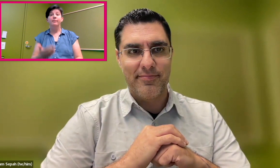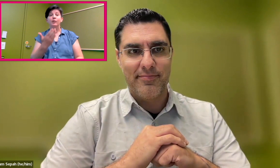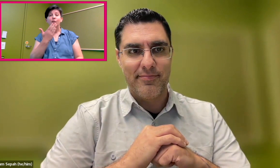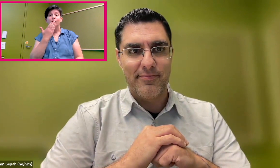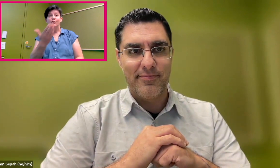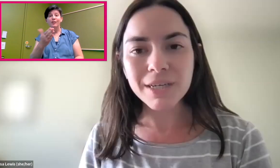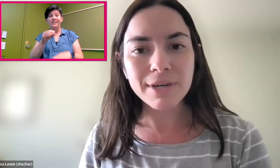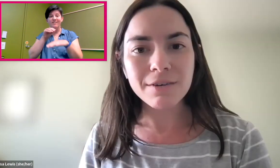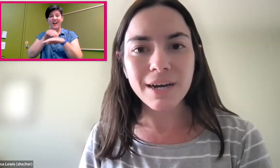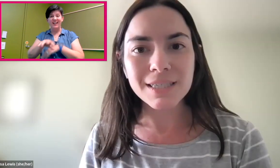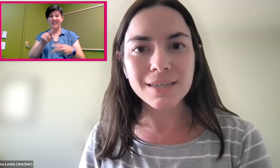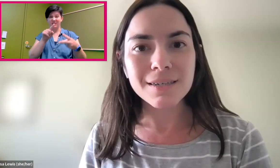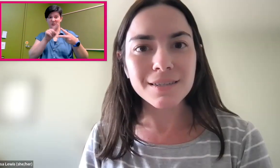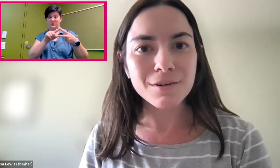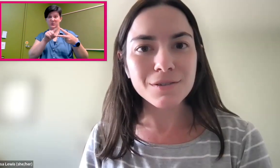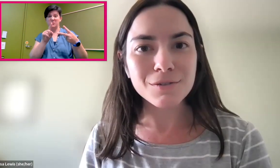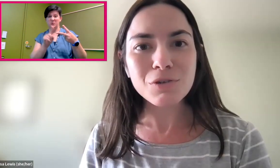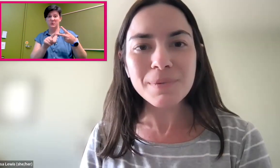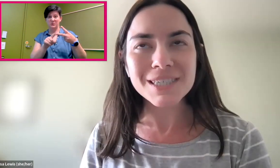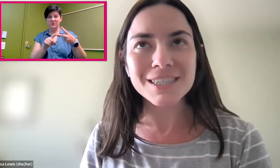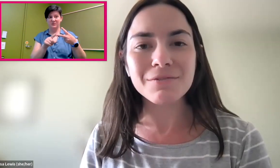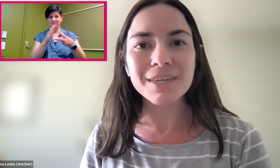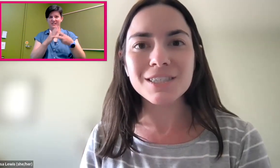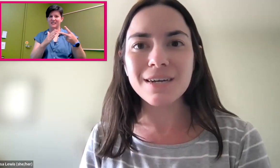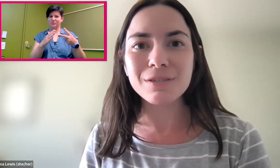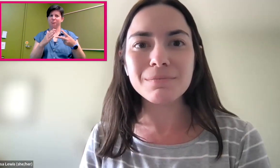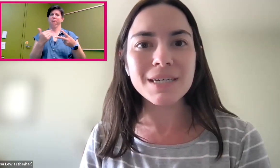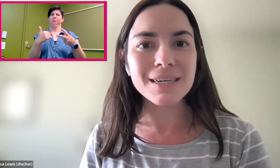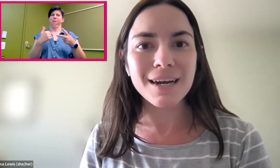That's really great advice, and there are two pieces that really stood out to me.